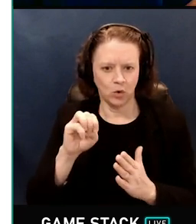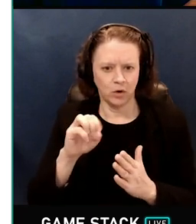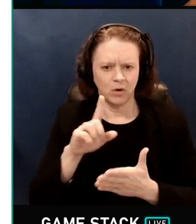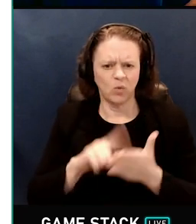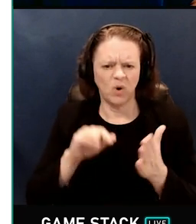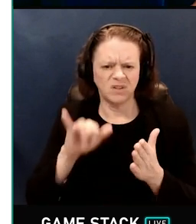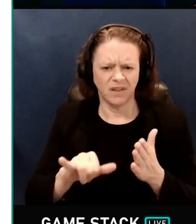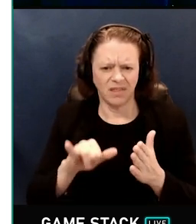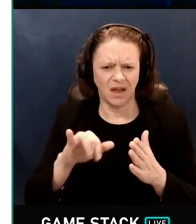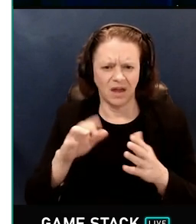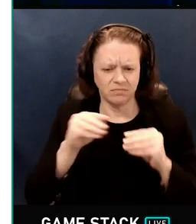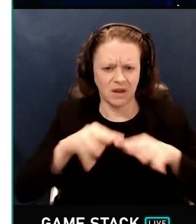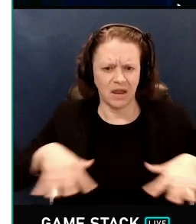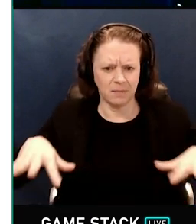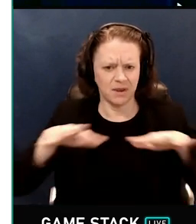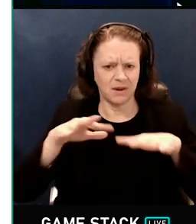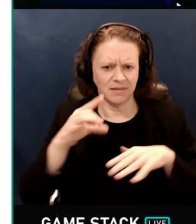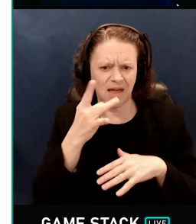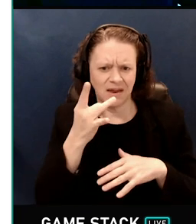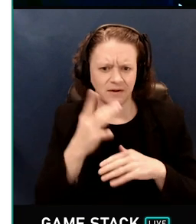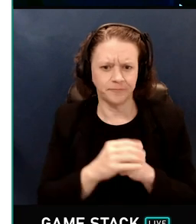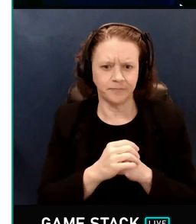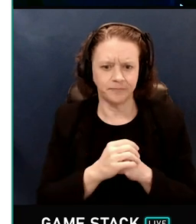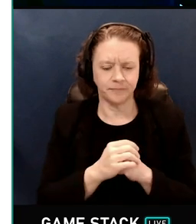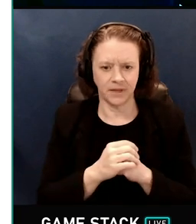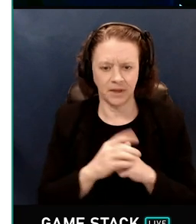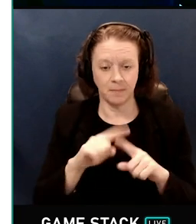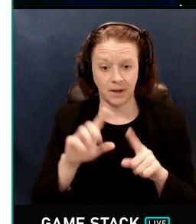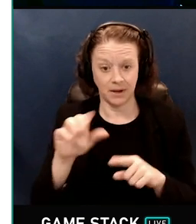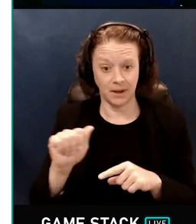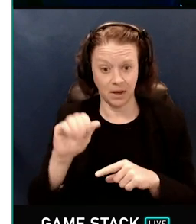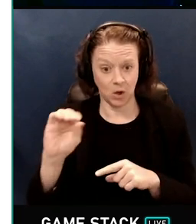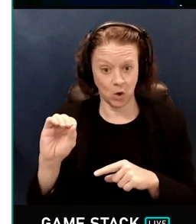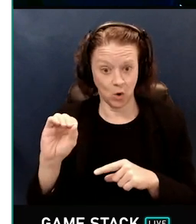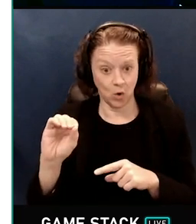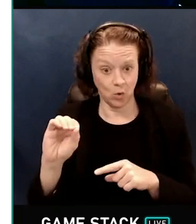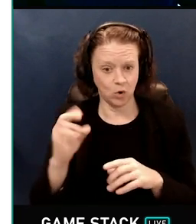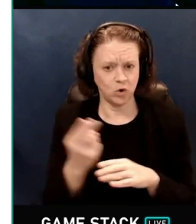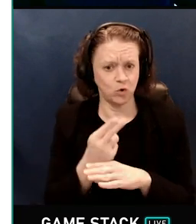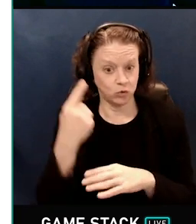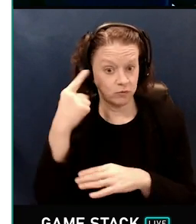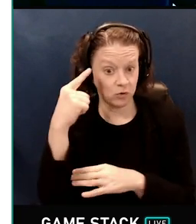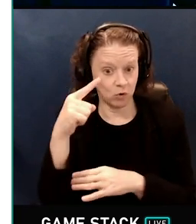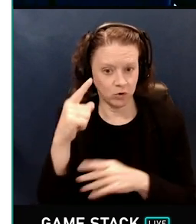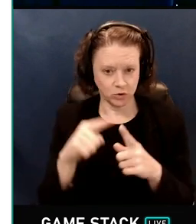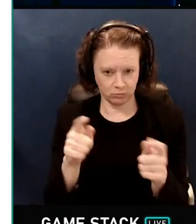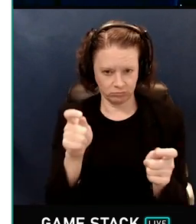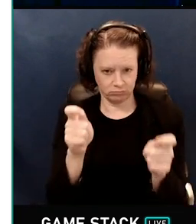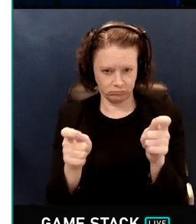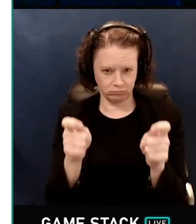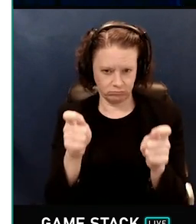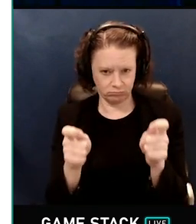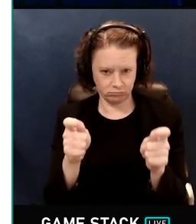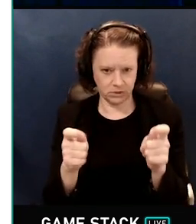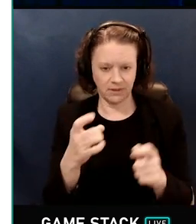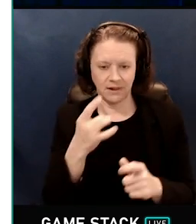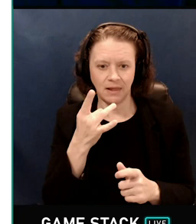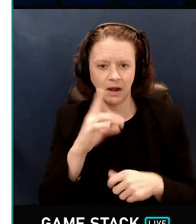But whatever the source of the ambient light is, ambient occlusion is used to attenuate it, when it estimates that some of the ambient light is